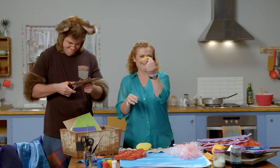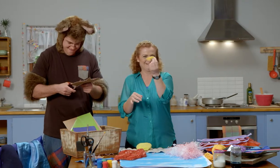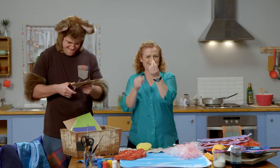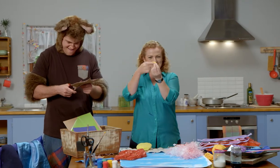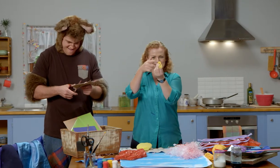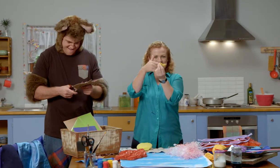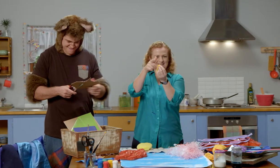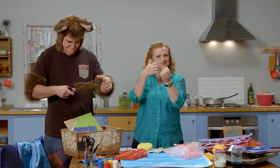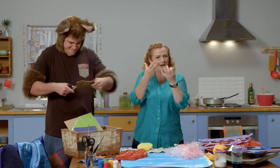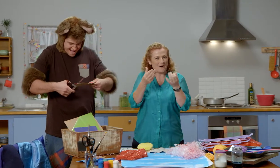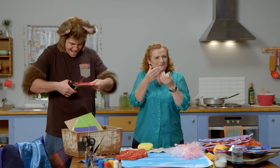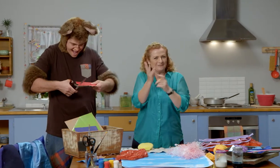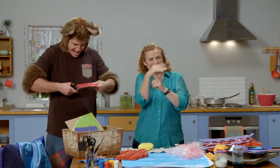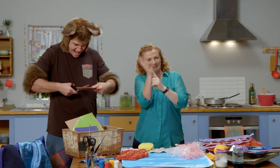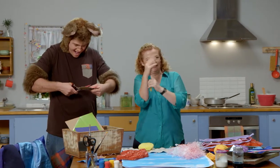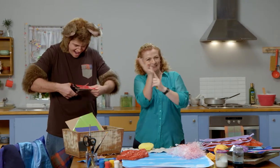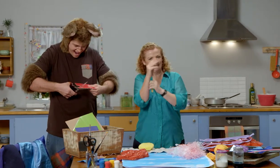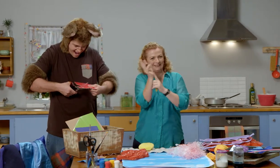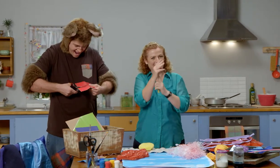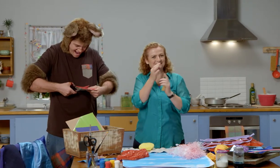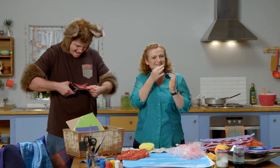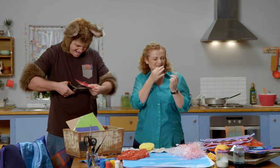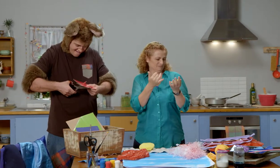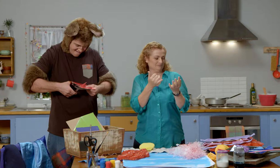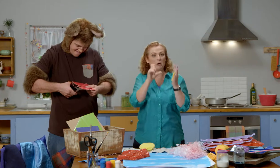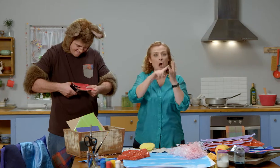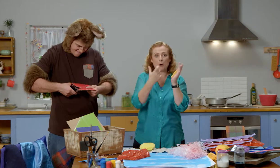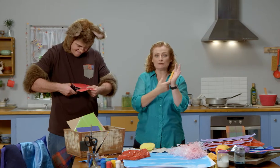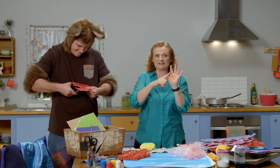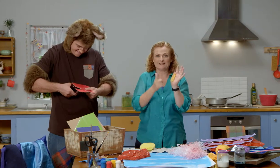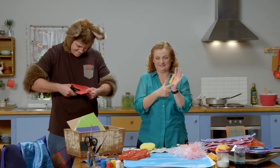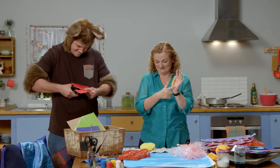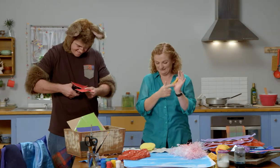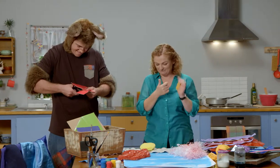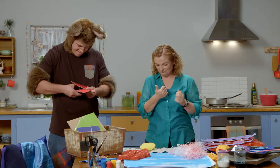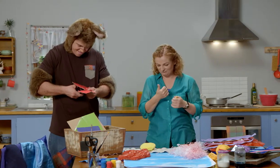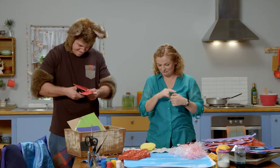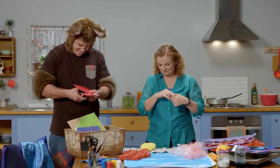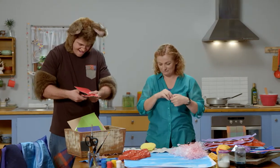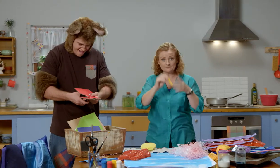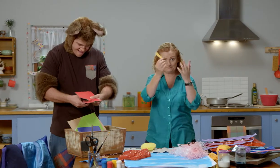Isn’t that cute? I could use that as soft coral.